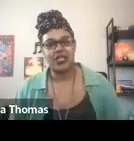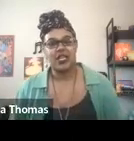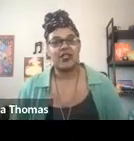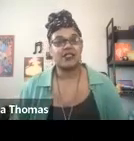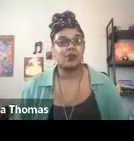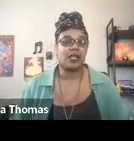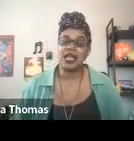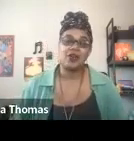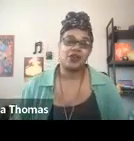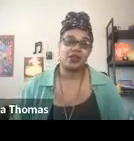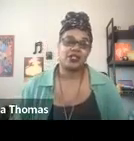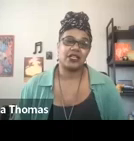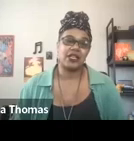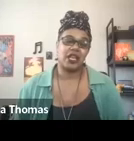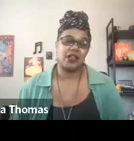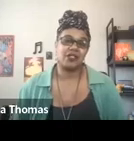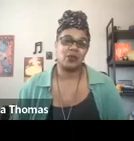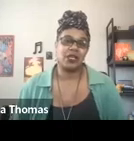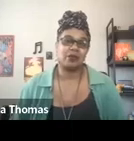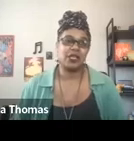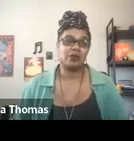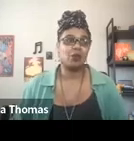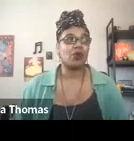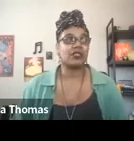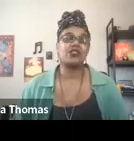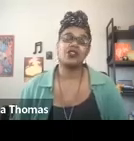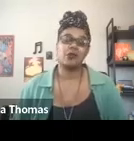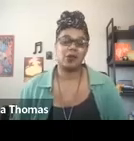and things that we encounter in our day-to-day lives that we can be more intentional